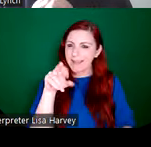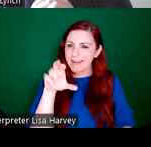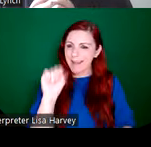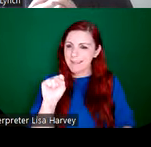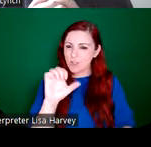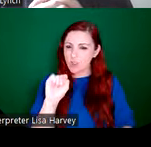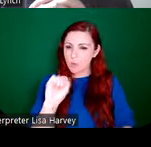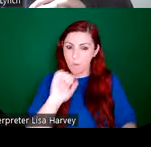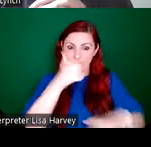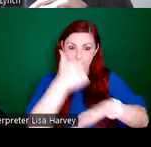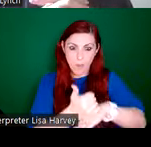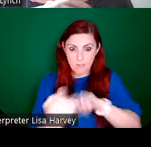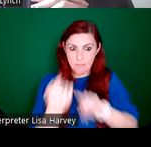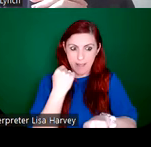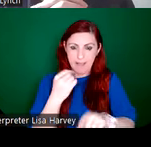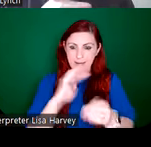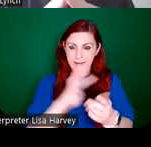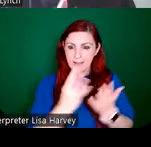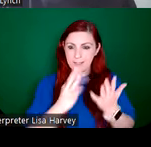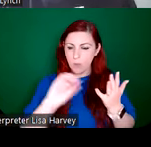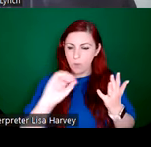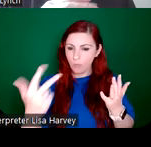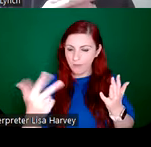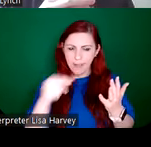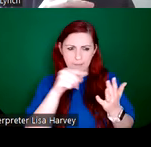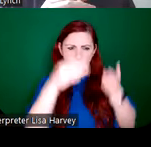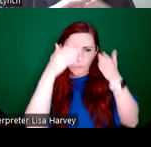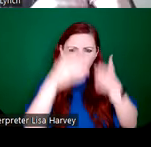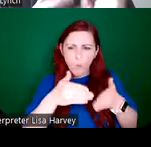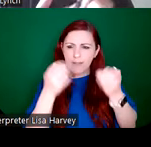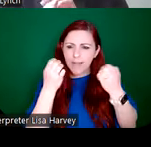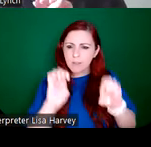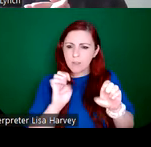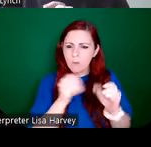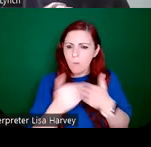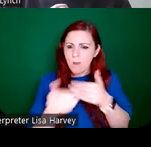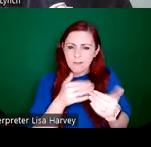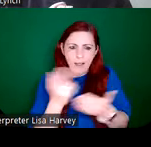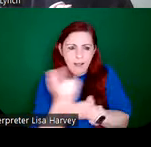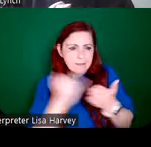the exhibition really focuses on the artistic innovations and the collective